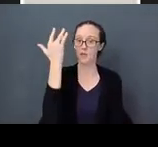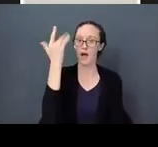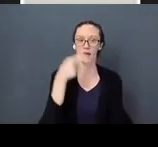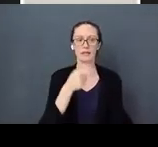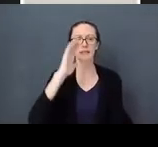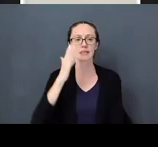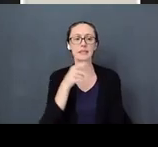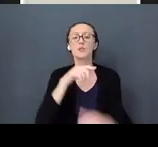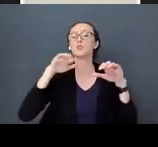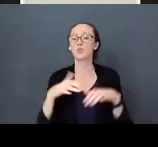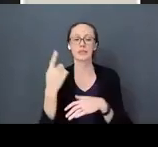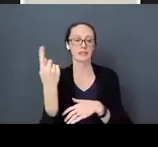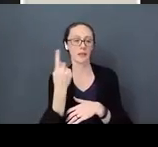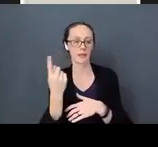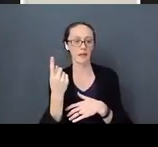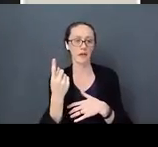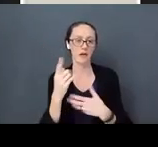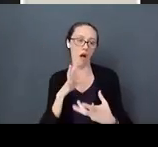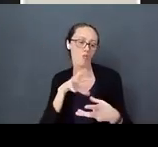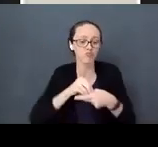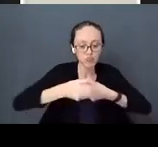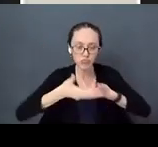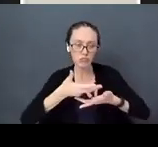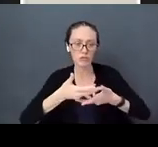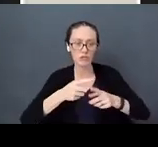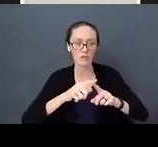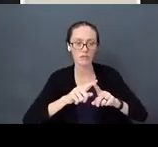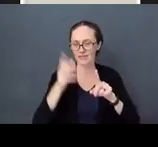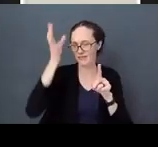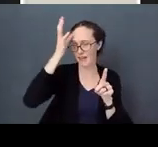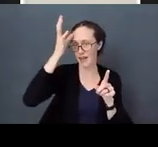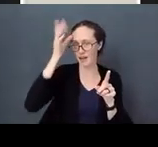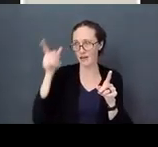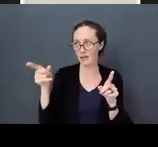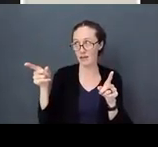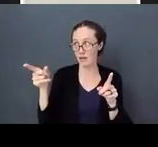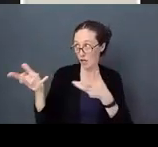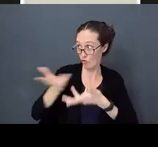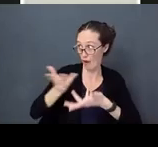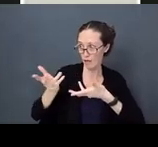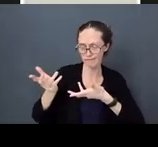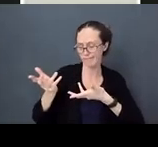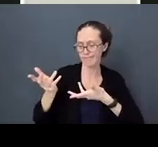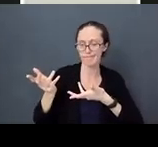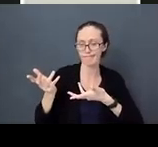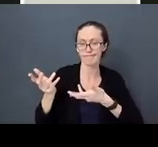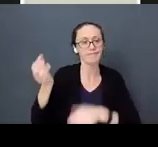something engaging. Instead of his dad interacting with him, his dad is interacting with his phone.